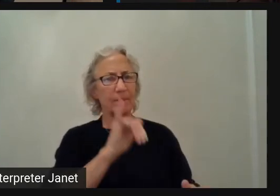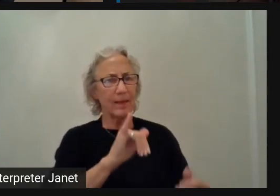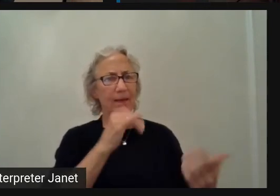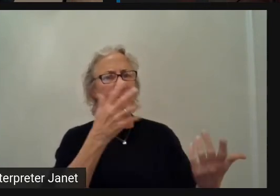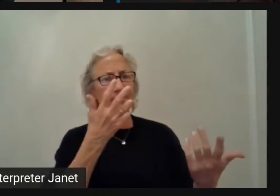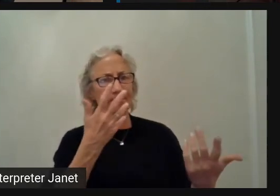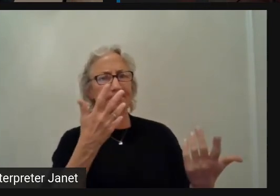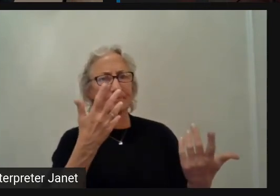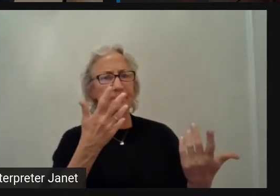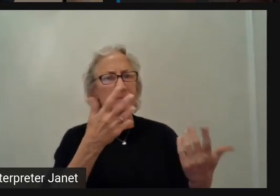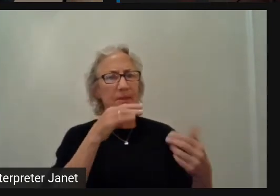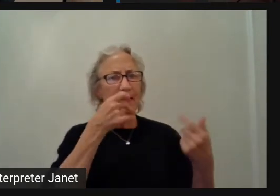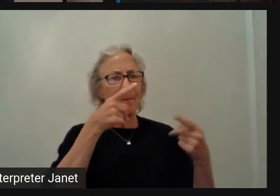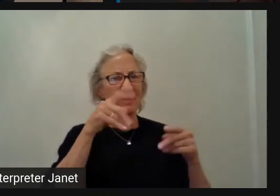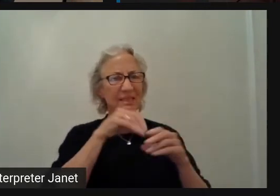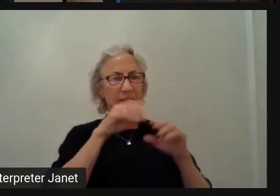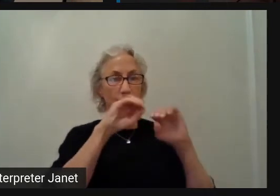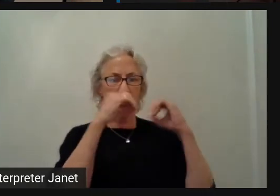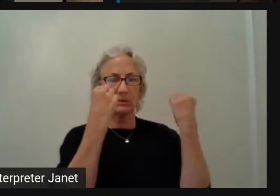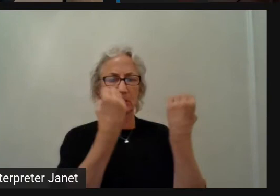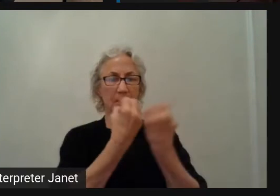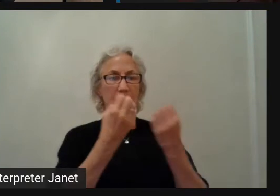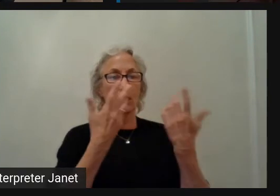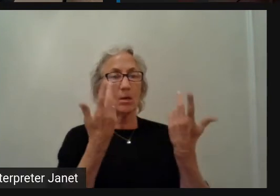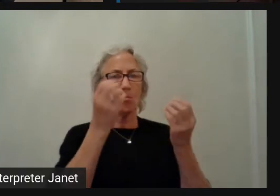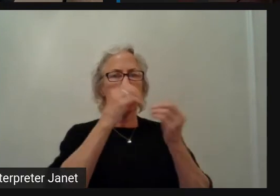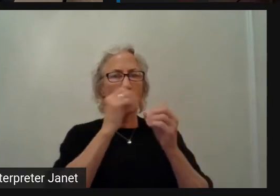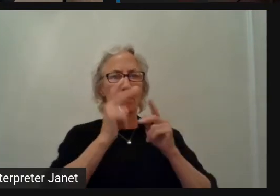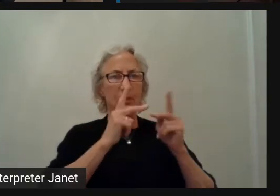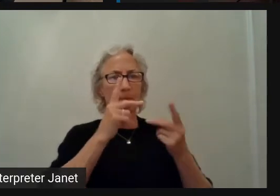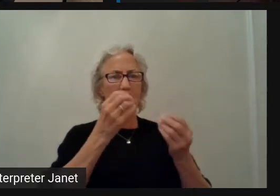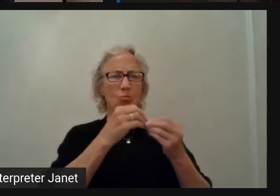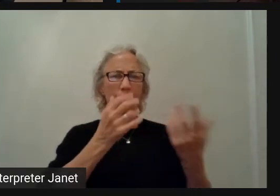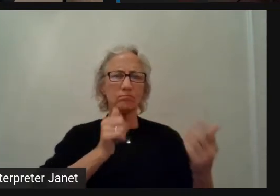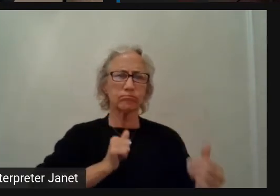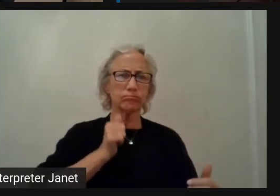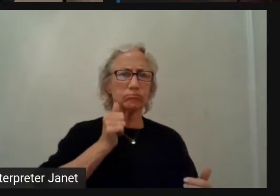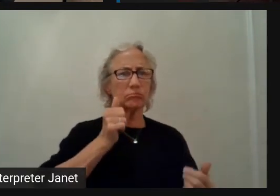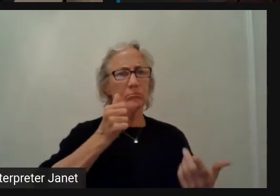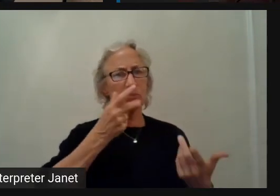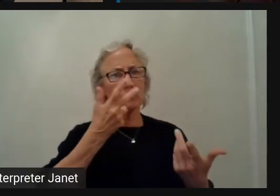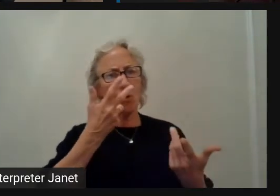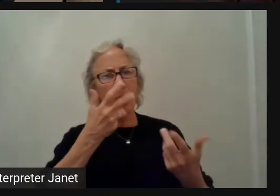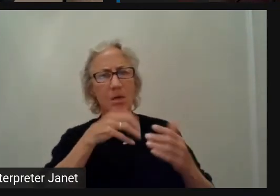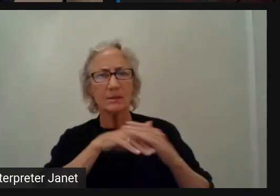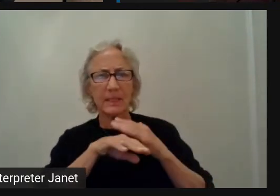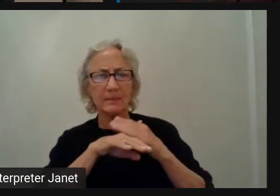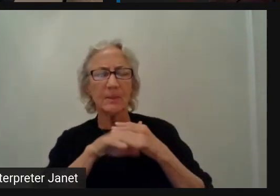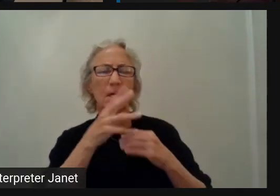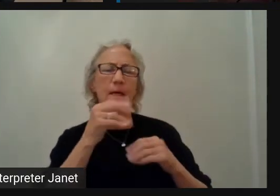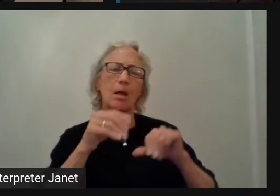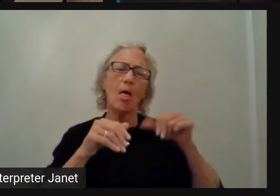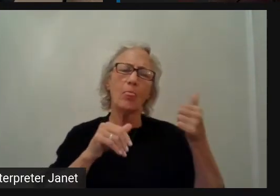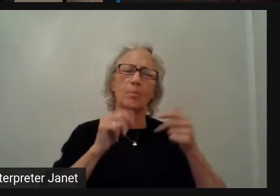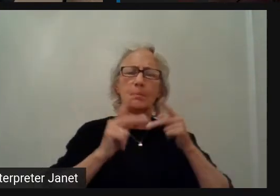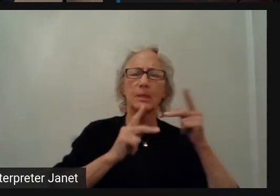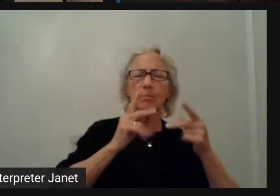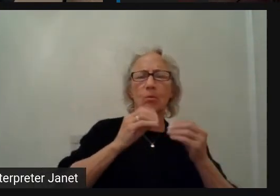where some people are more of an advocate like you said, for the accessibility route, and other people are more protective of their art.